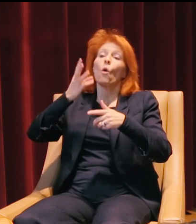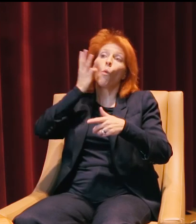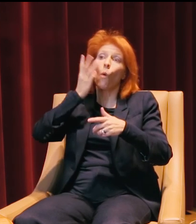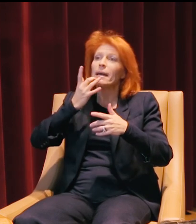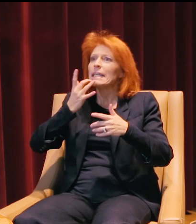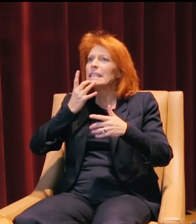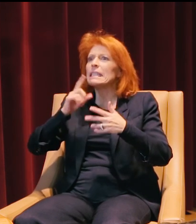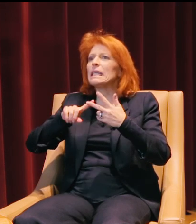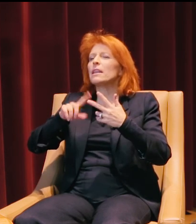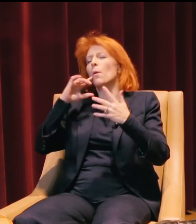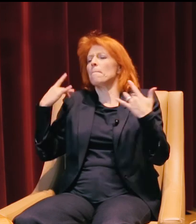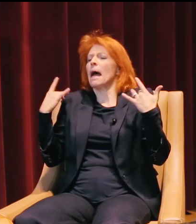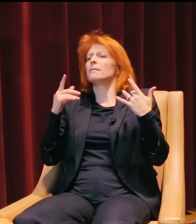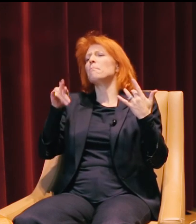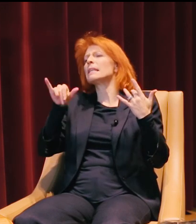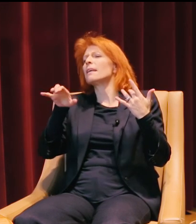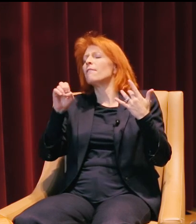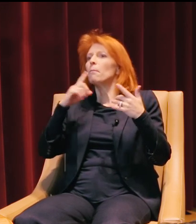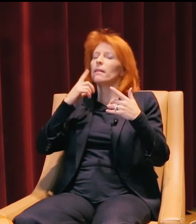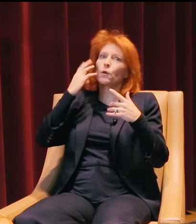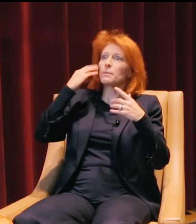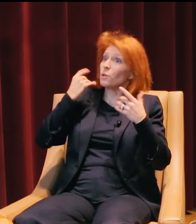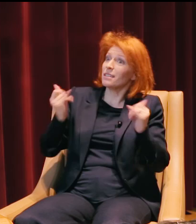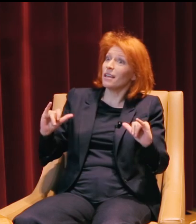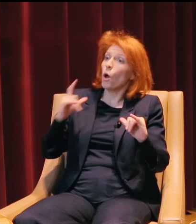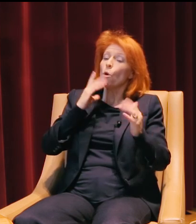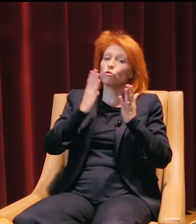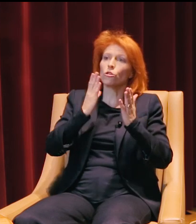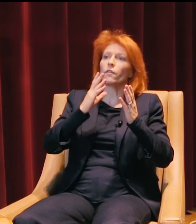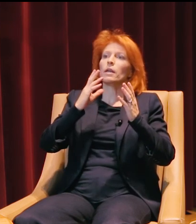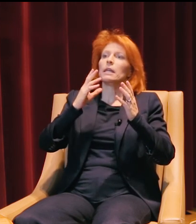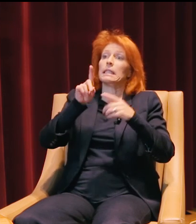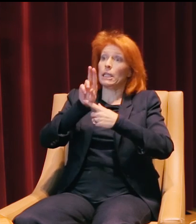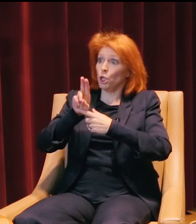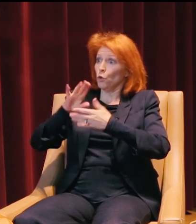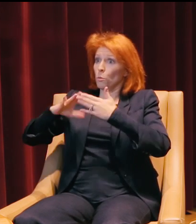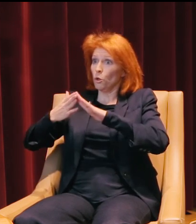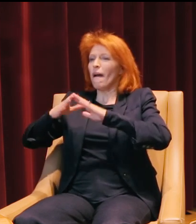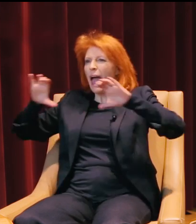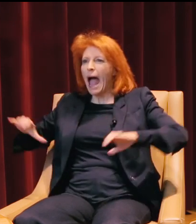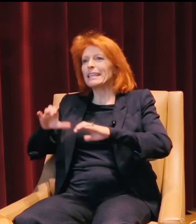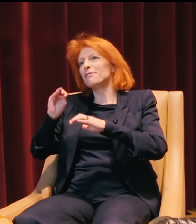Because those are all different experiences. And we want to be able to serve not only the DU community of active millenials,